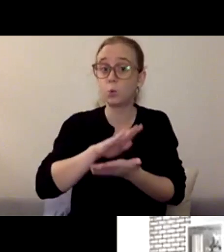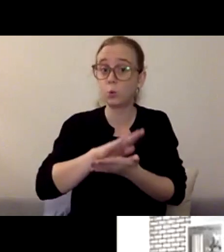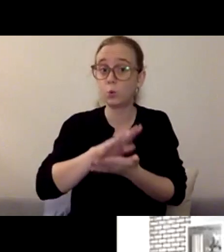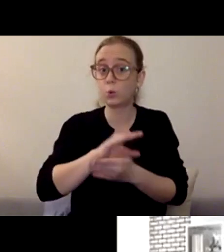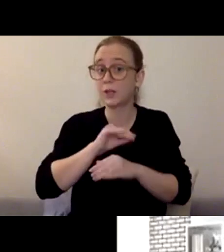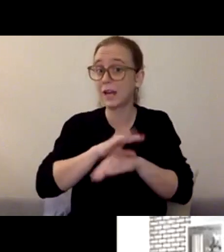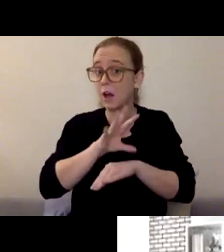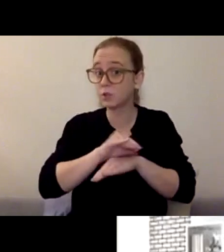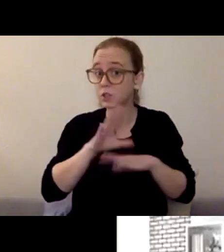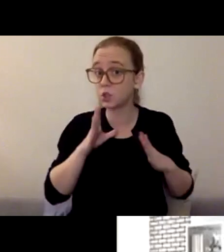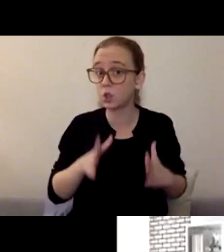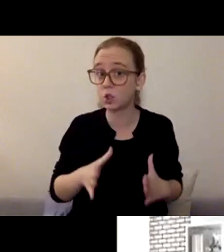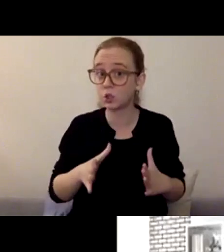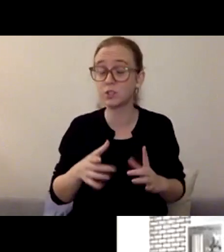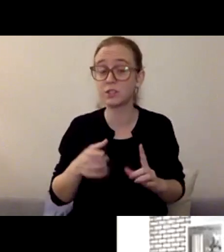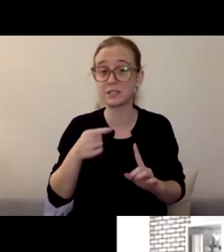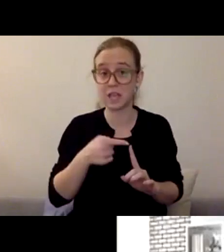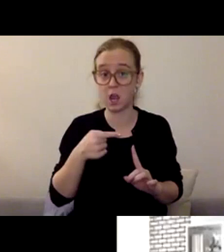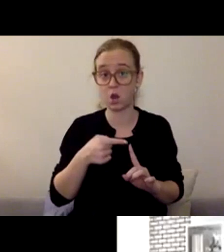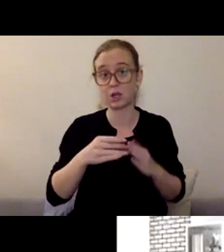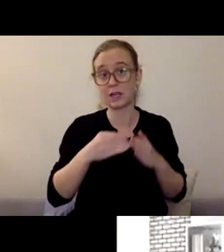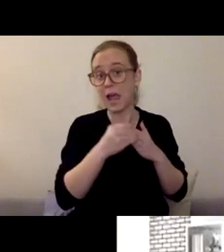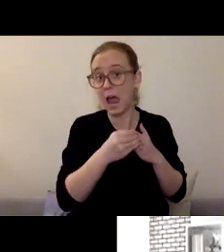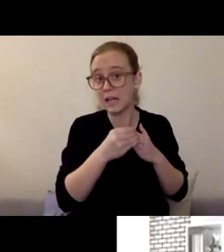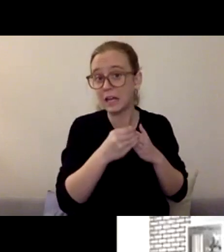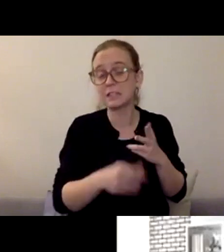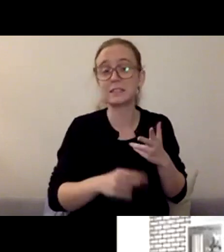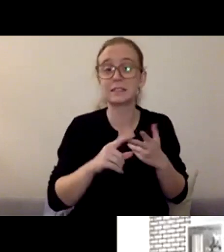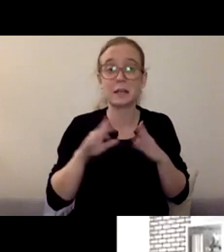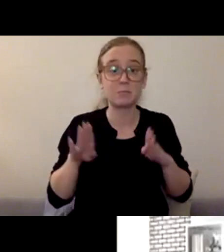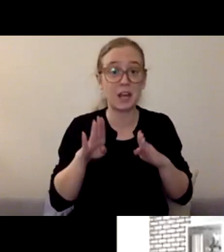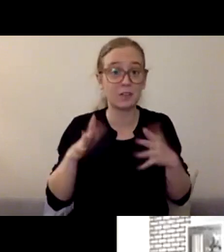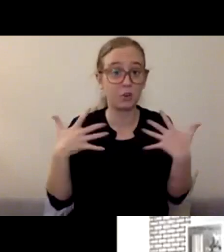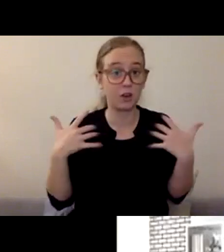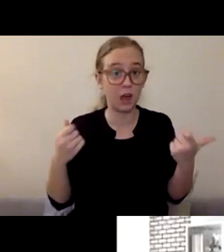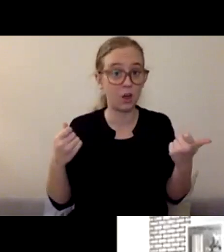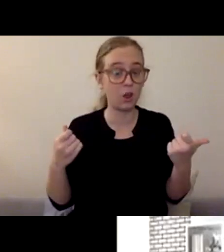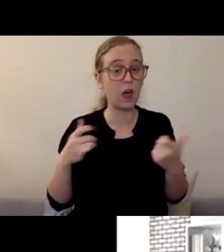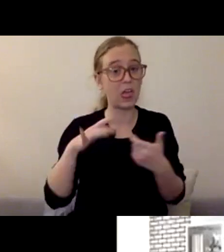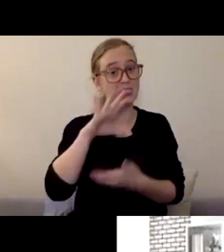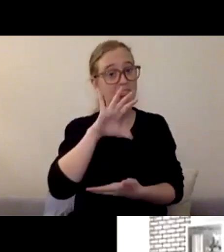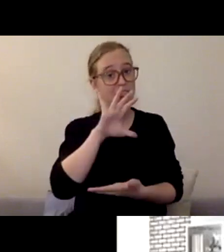school staff that are used to working with kids in person and used to hearing teachers,